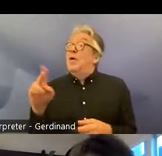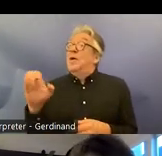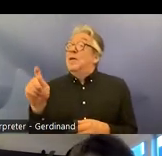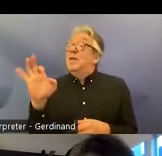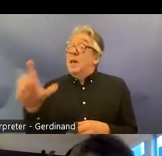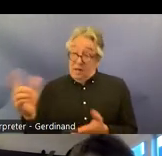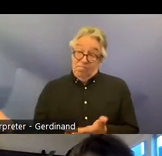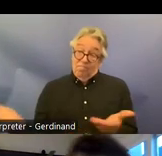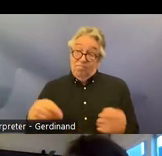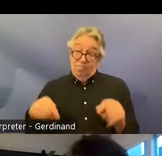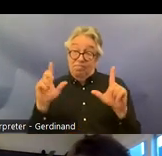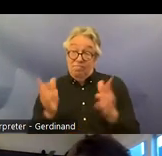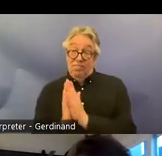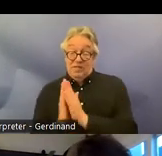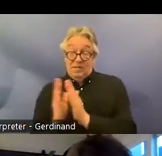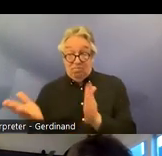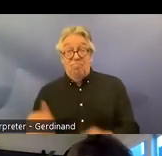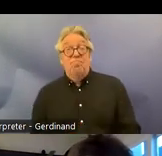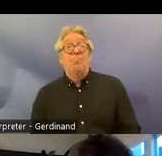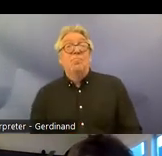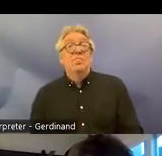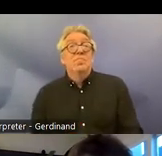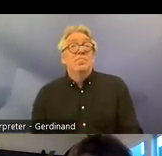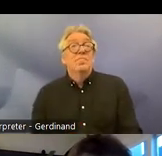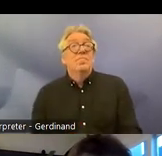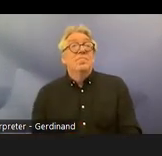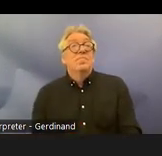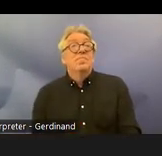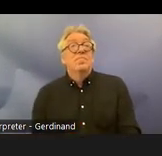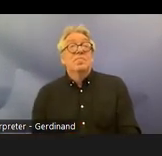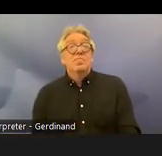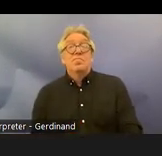floor and we can see your presentation excellent then we're set